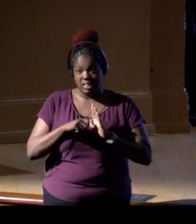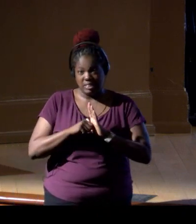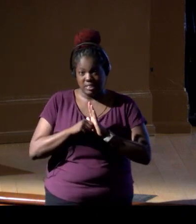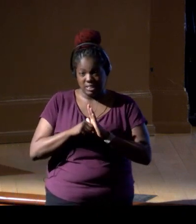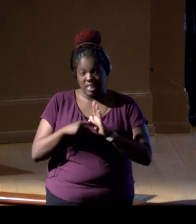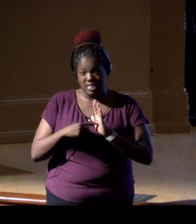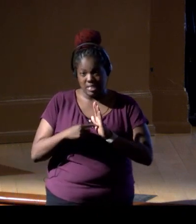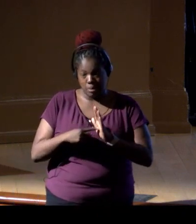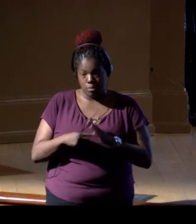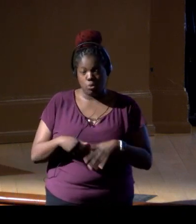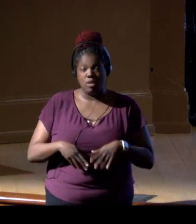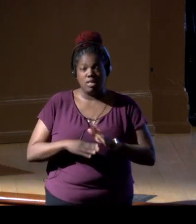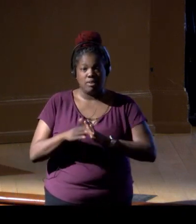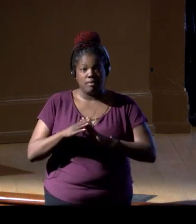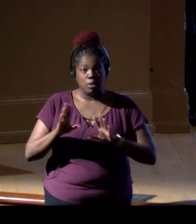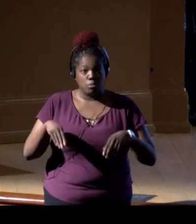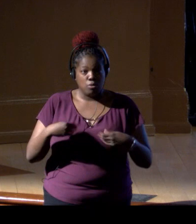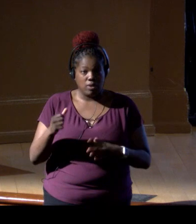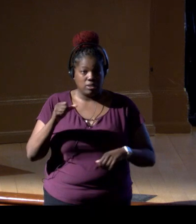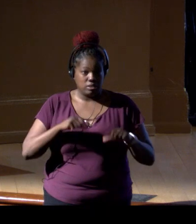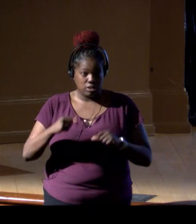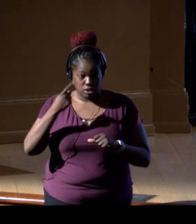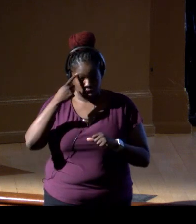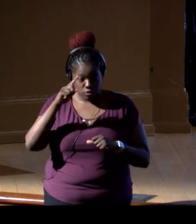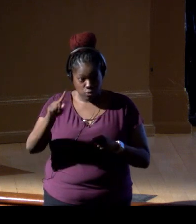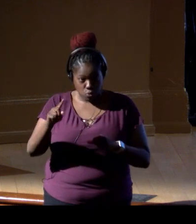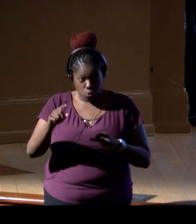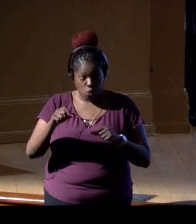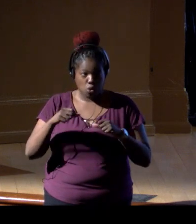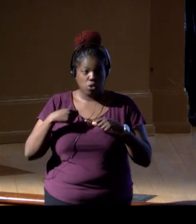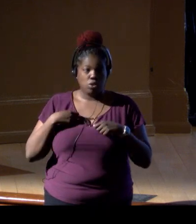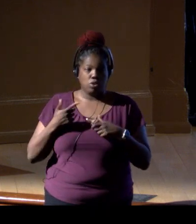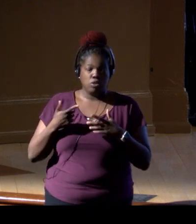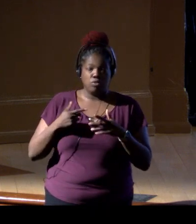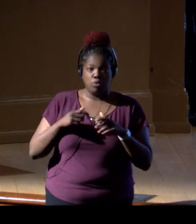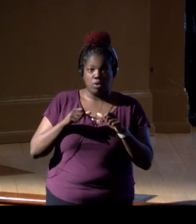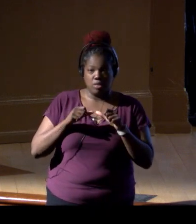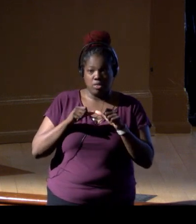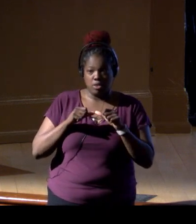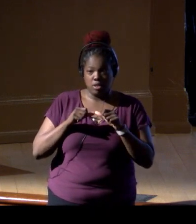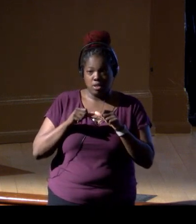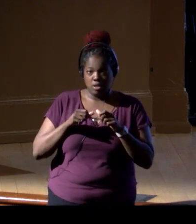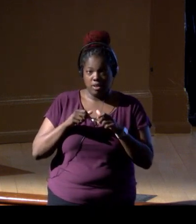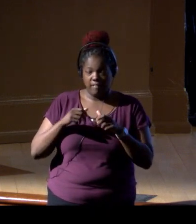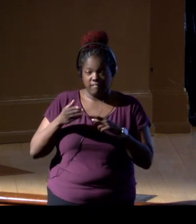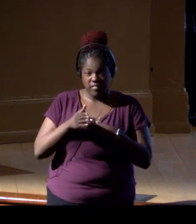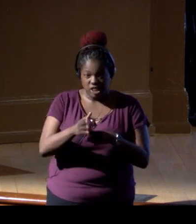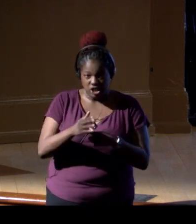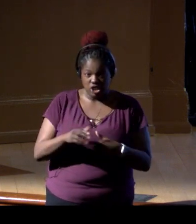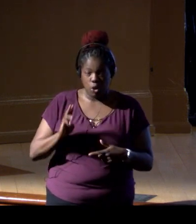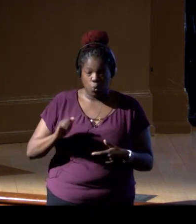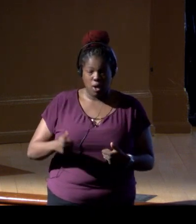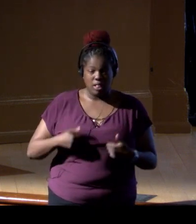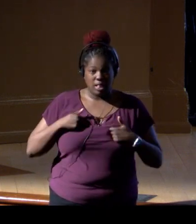helping to develop and provide science for the long-term and large-scale US Fish and Wildlife Service led